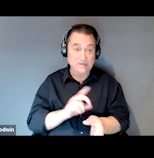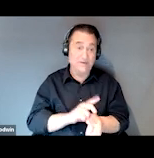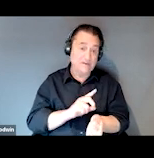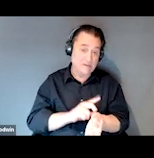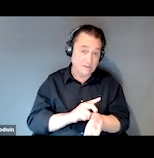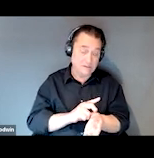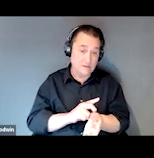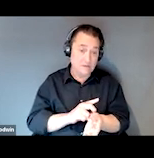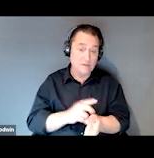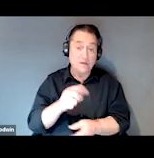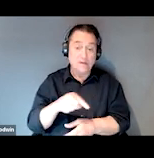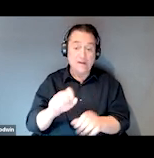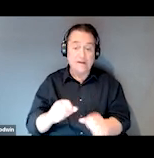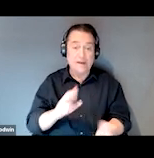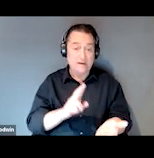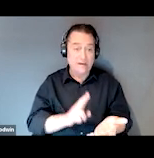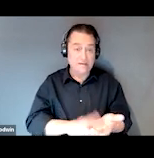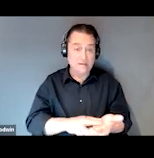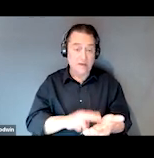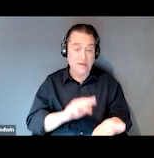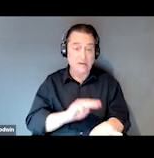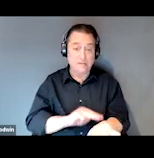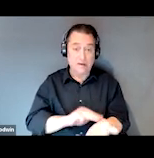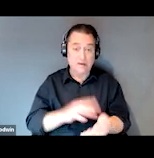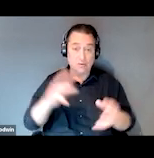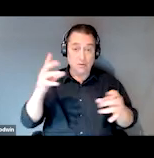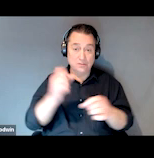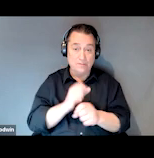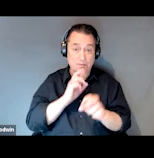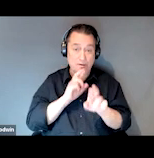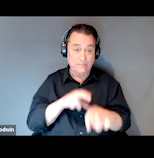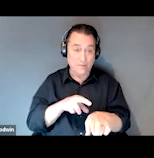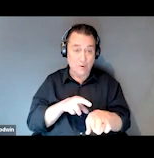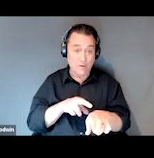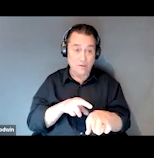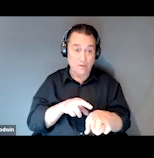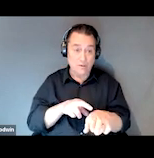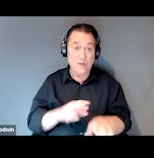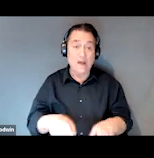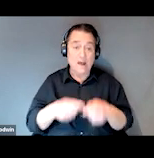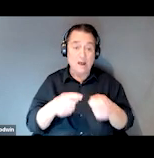they're able to sign the medical summary report and they're able to provide updated psychiatric evaluations